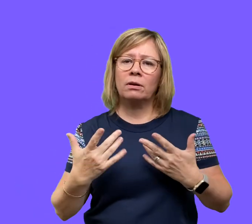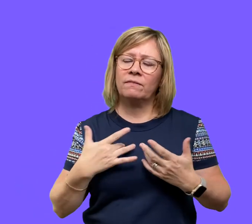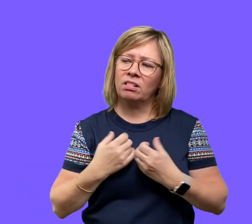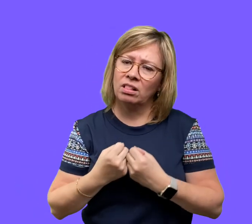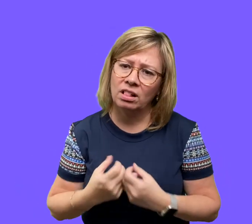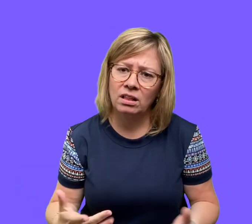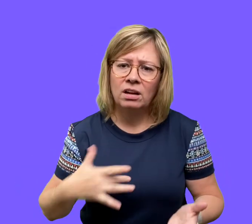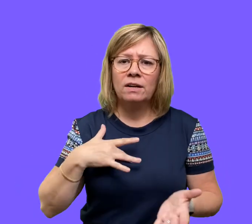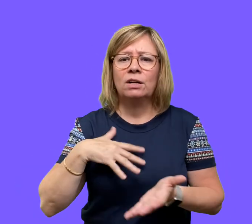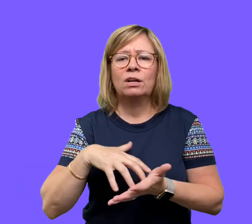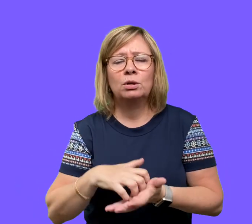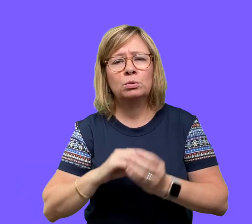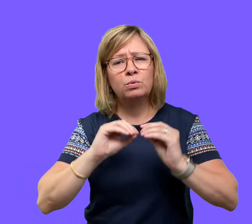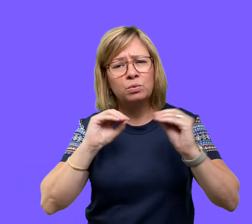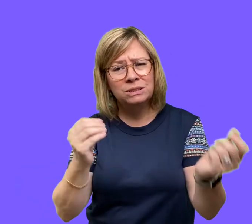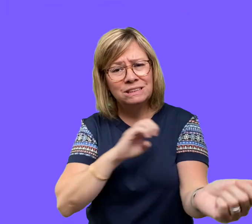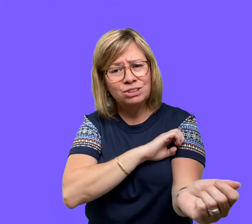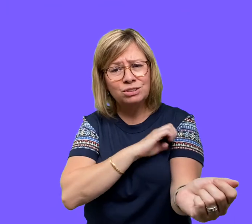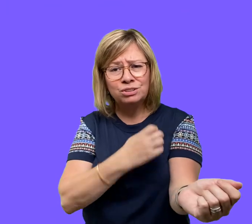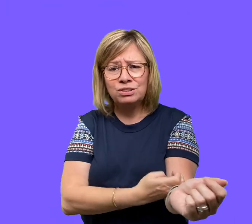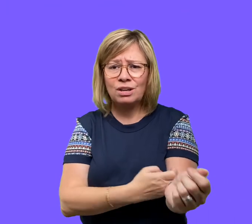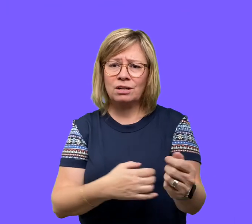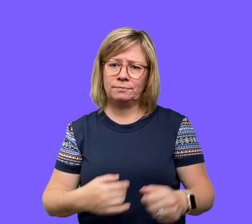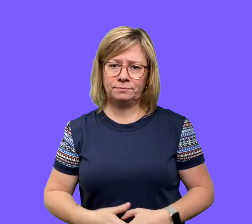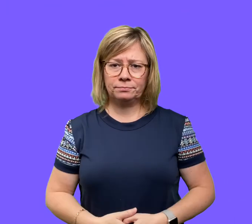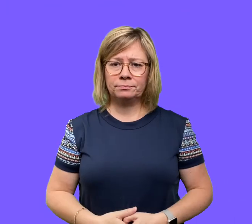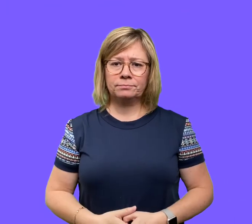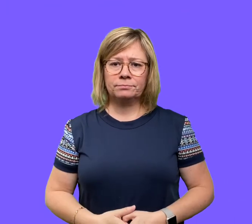feeling of exhaustion weakness and lack of energy.